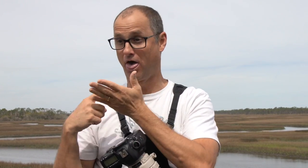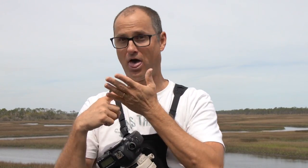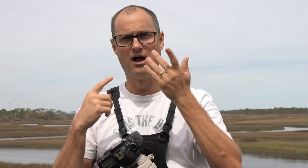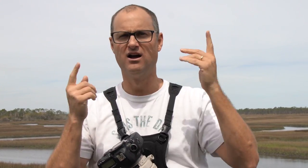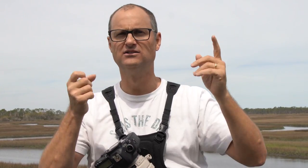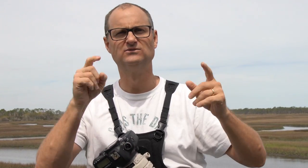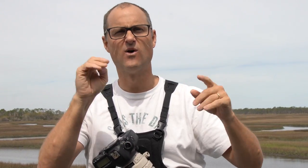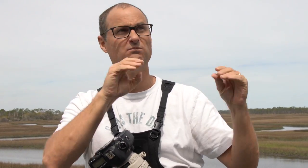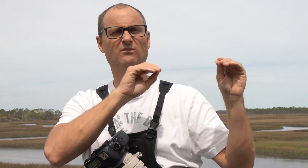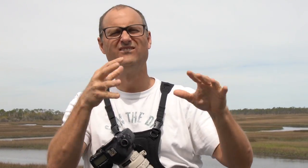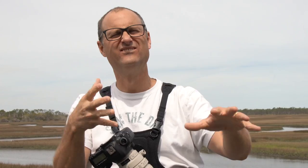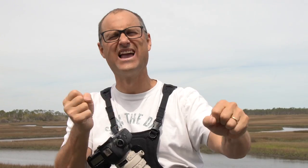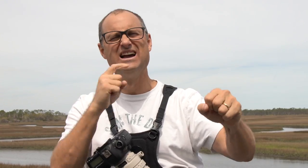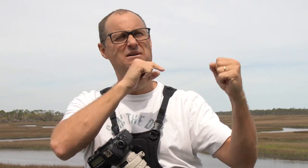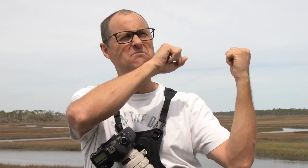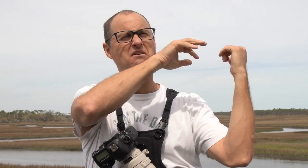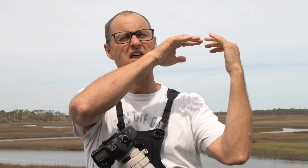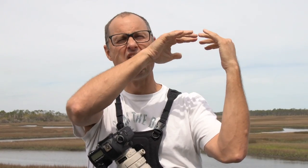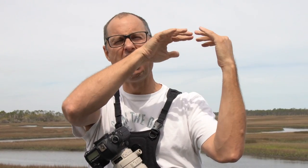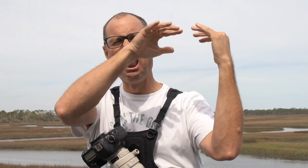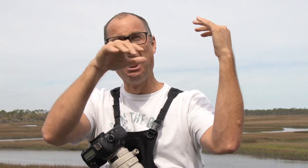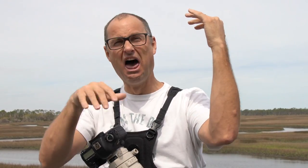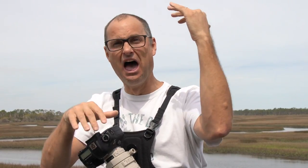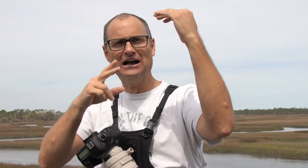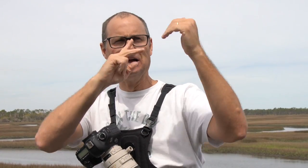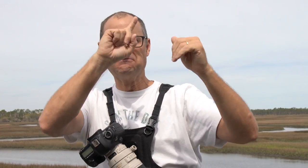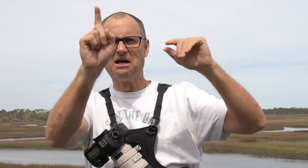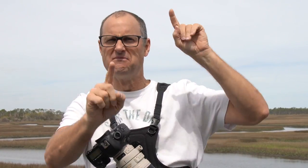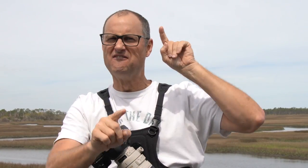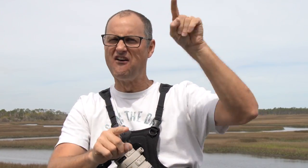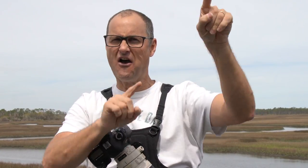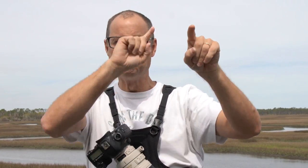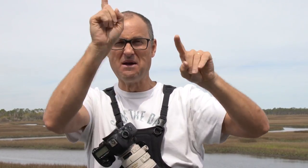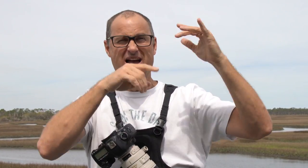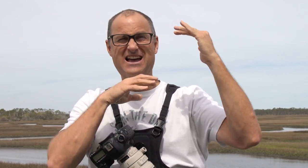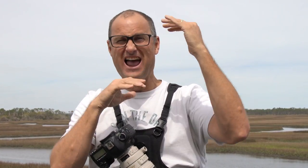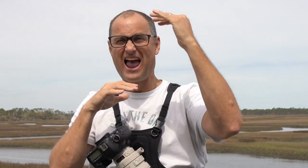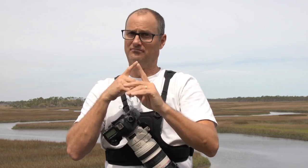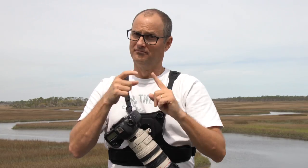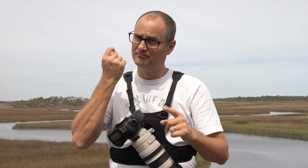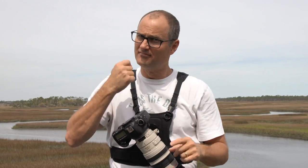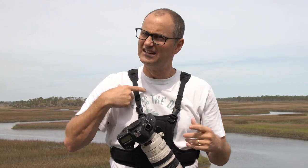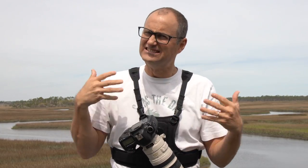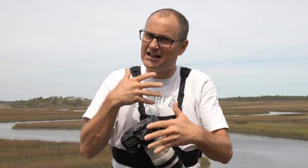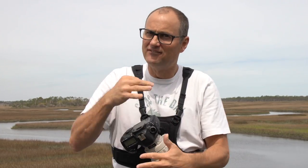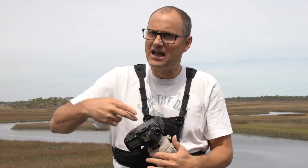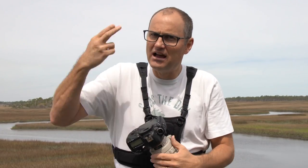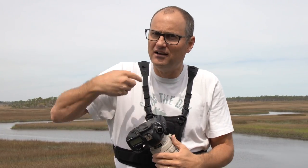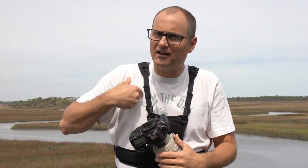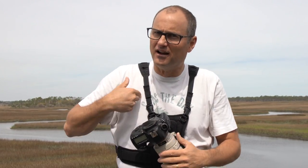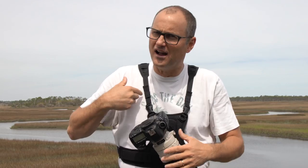Storm was moving too fast. We saw some lightning. I was and still am terrified of height.